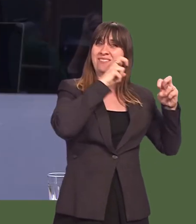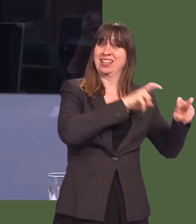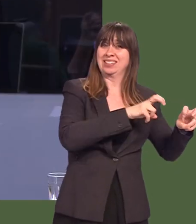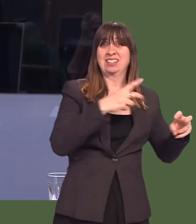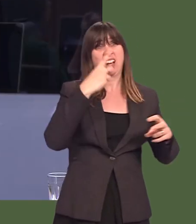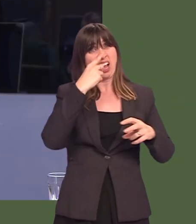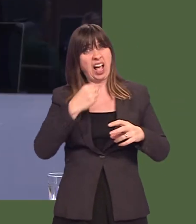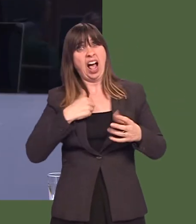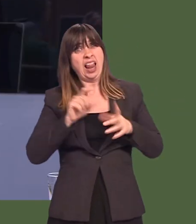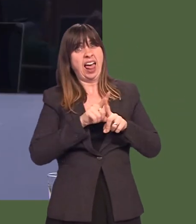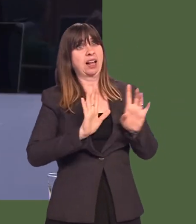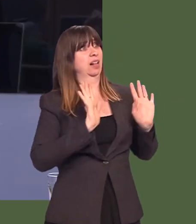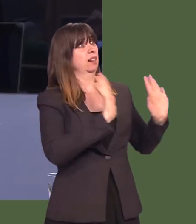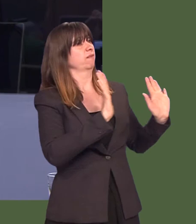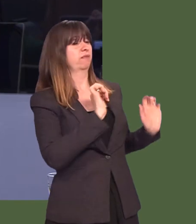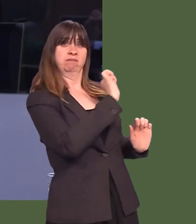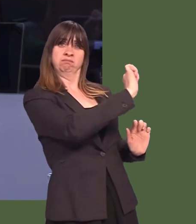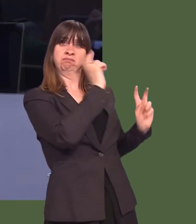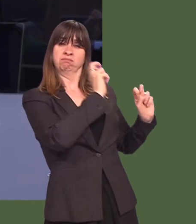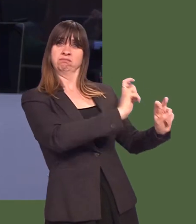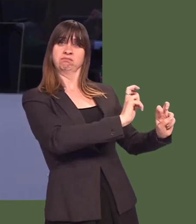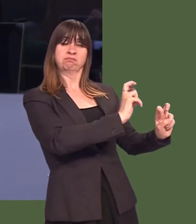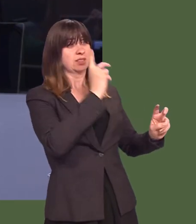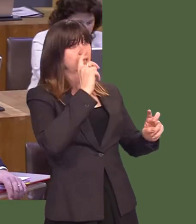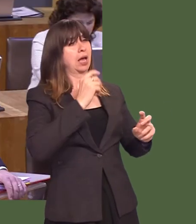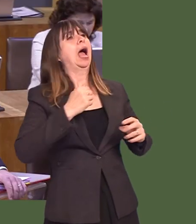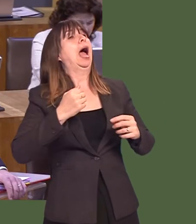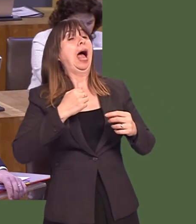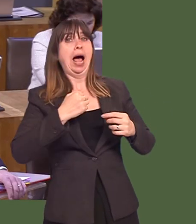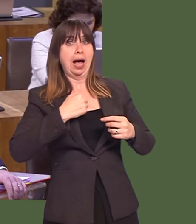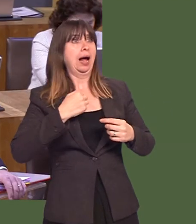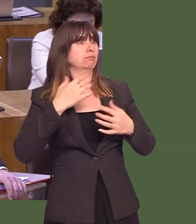I will keep that as an open question, because I think these things have to be looked at